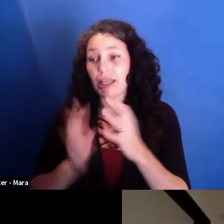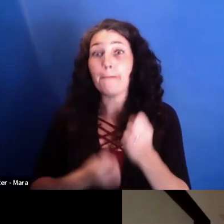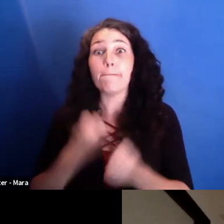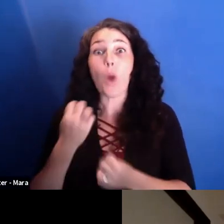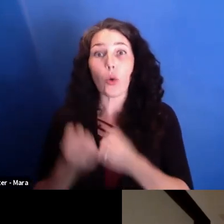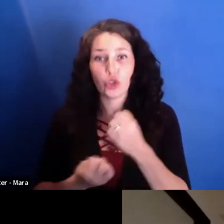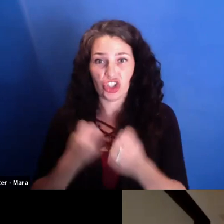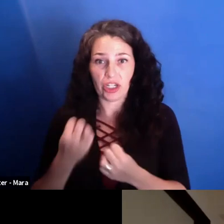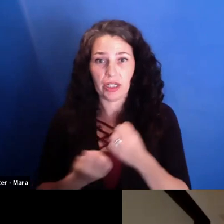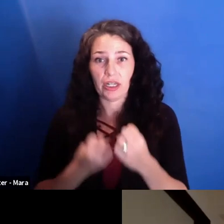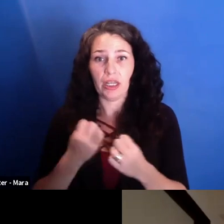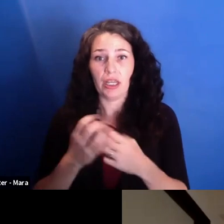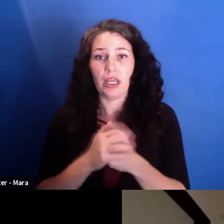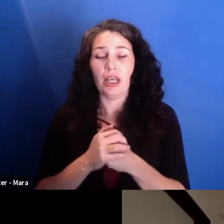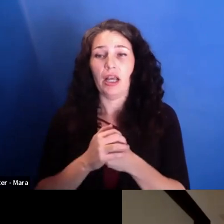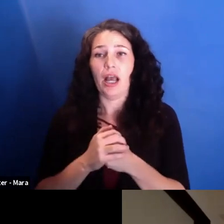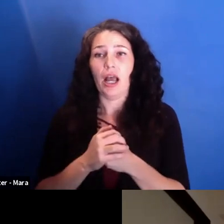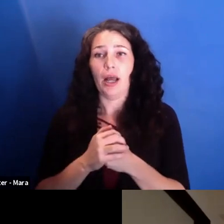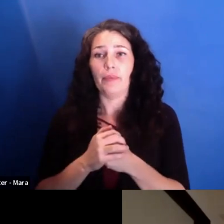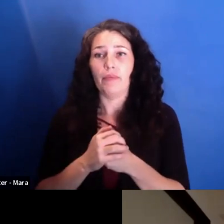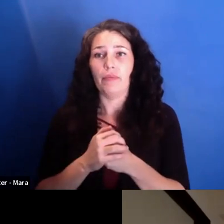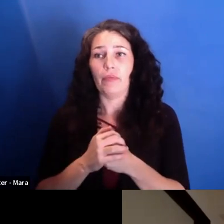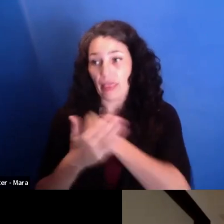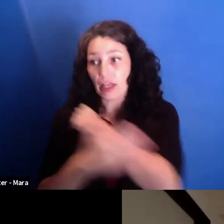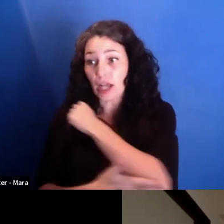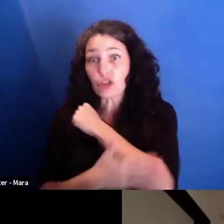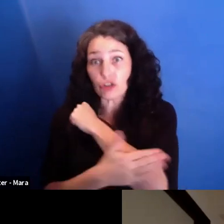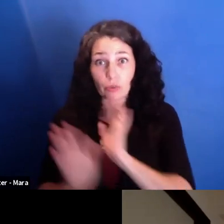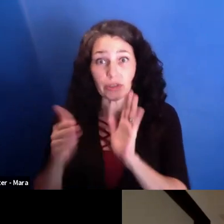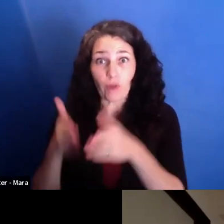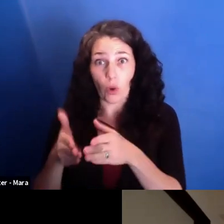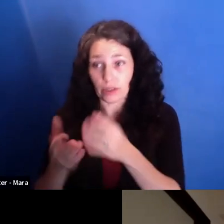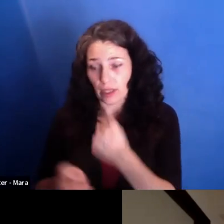I wanted to see how people react to power, how